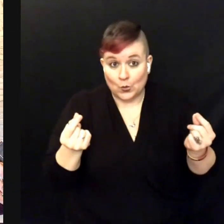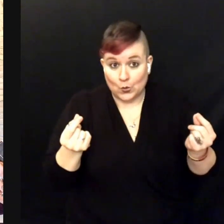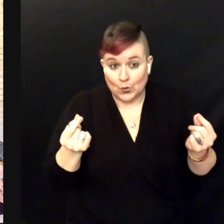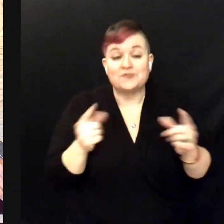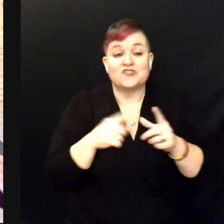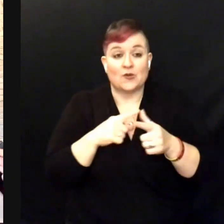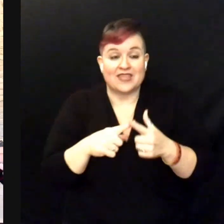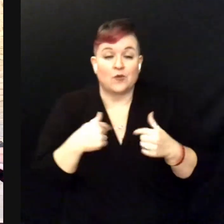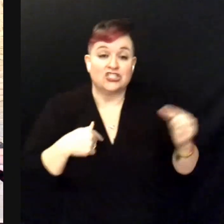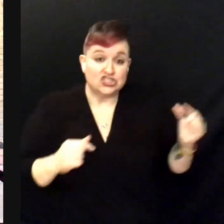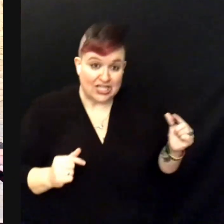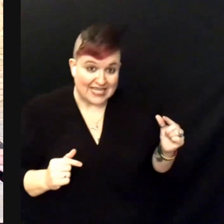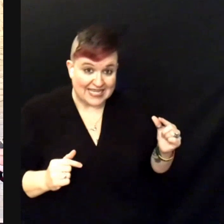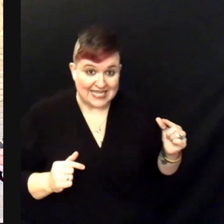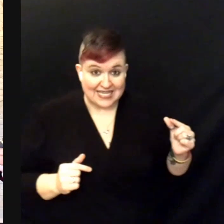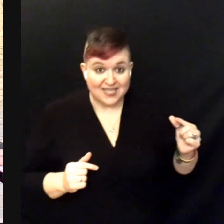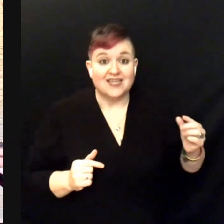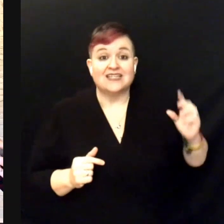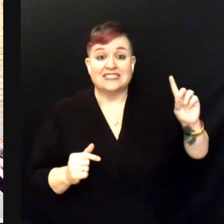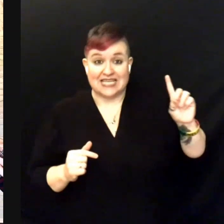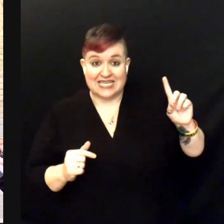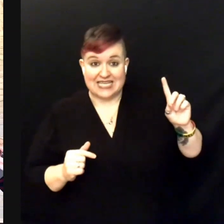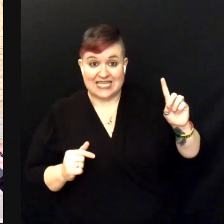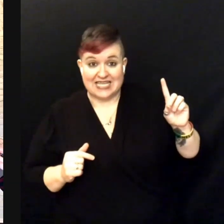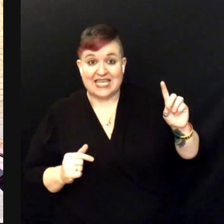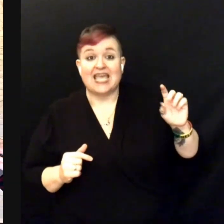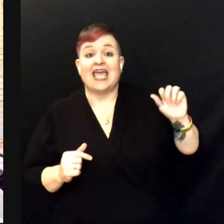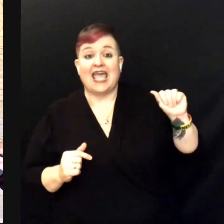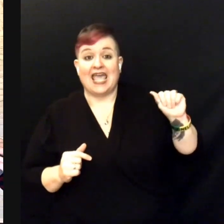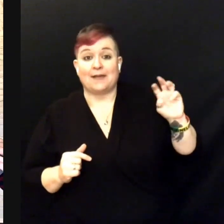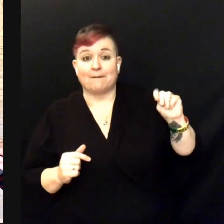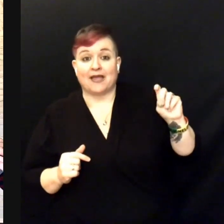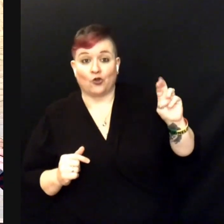G D A-minor